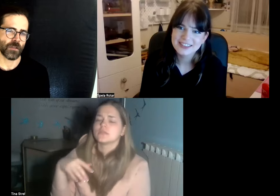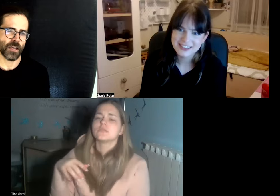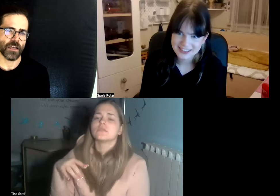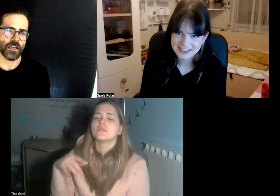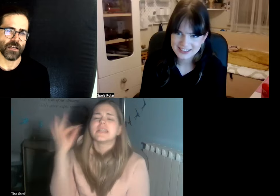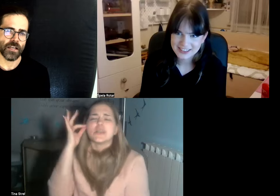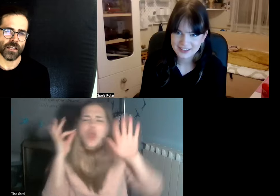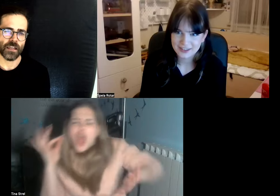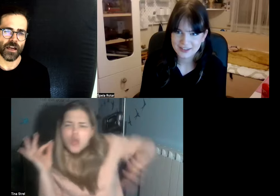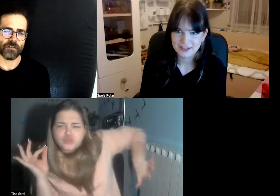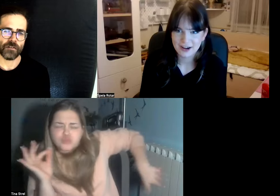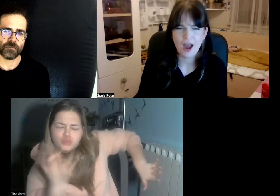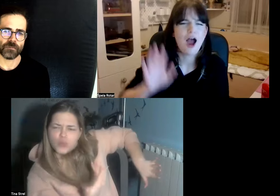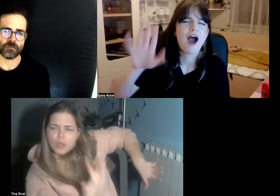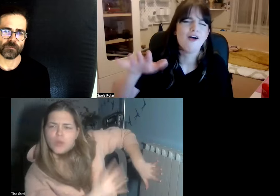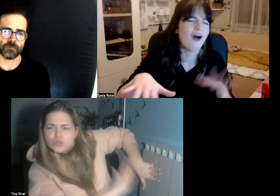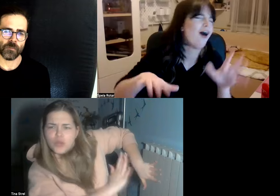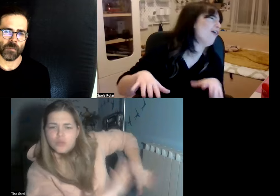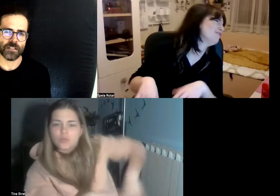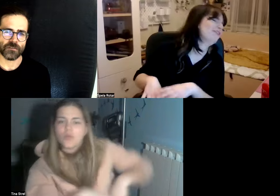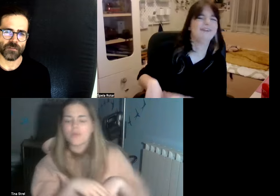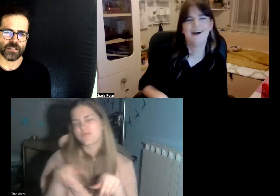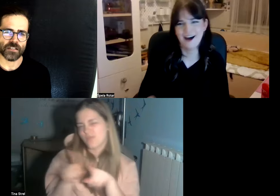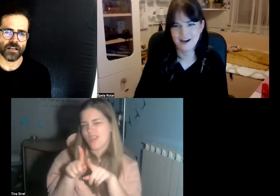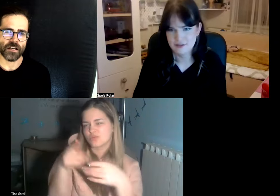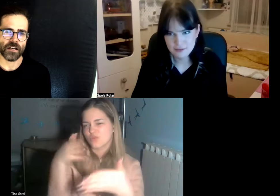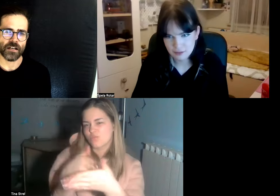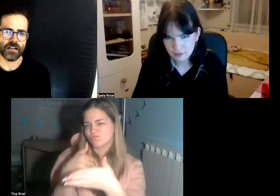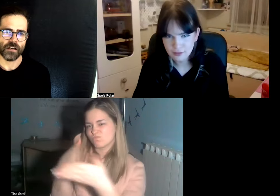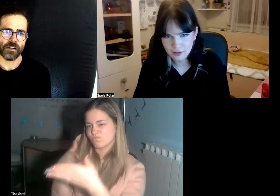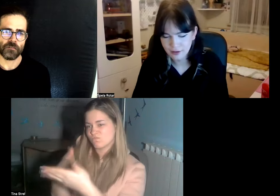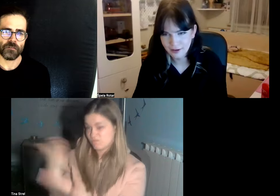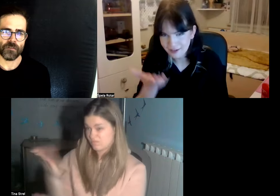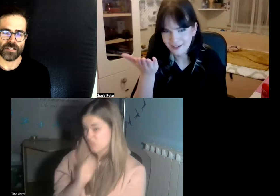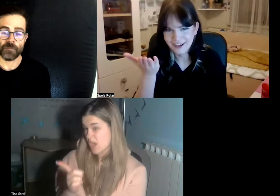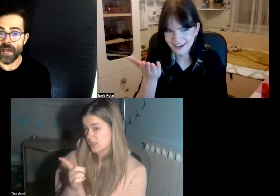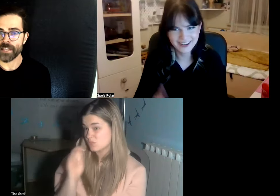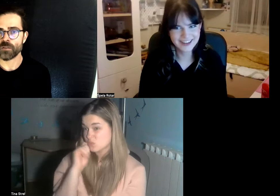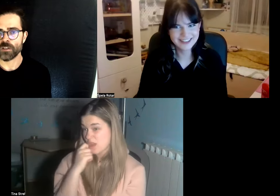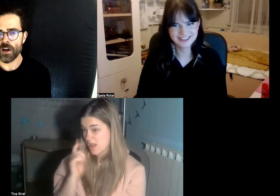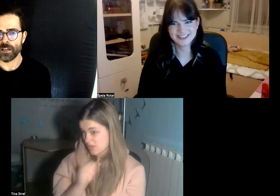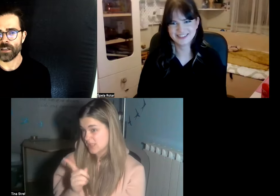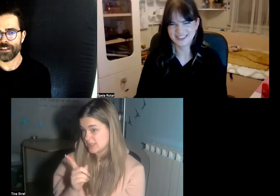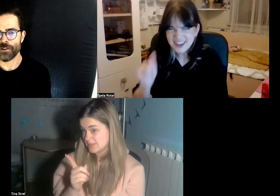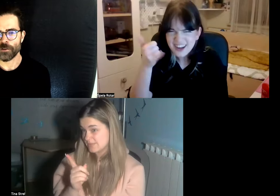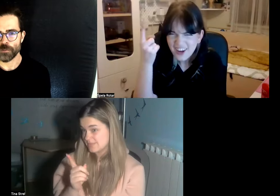they they have a much faster faster base when talking